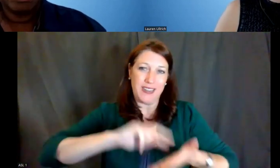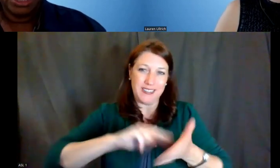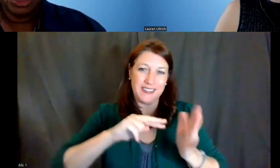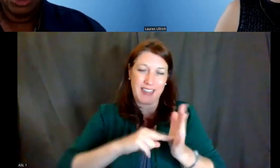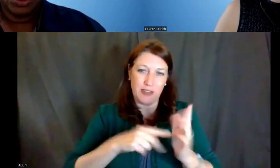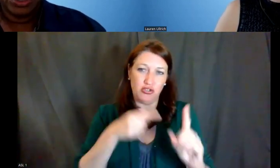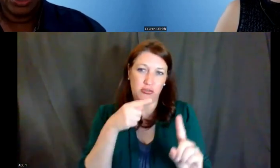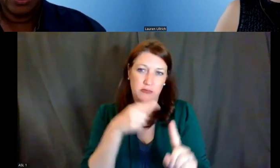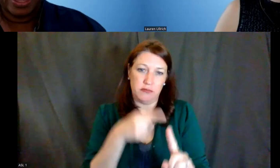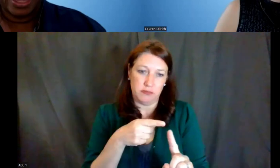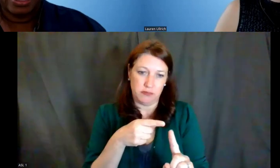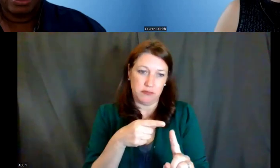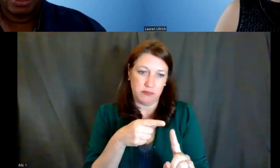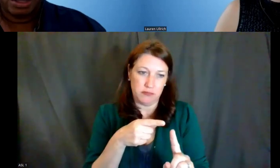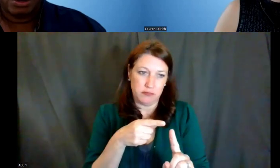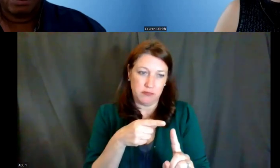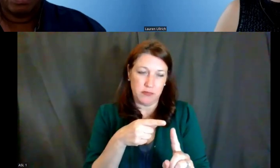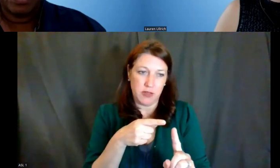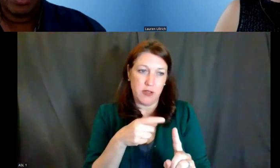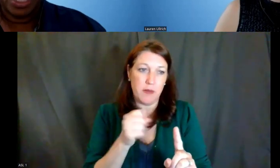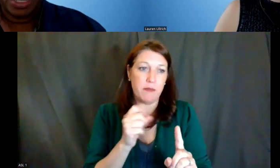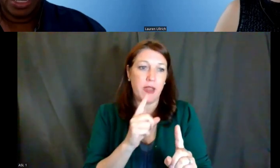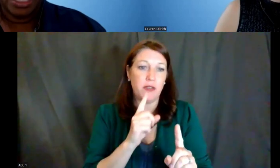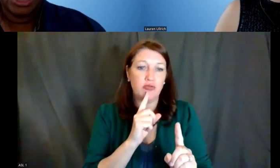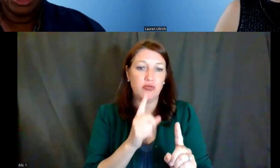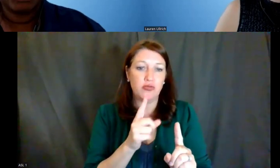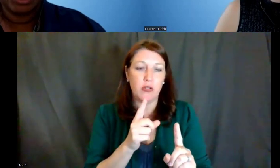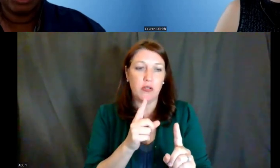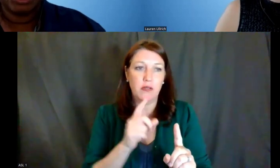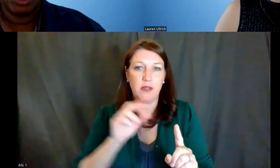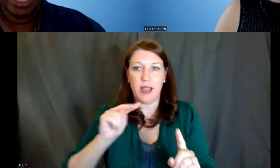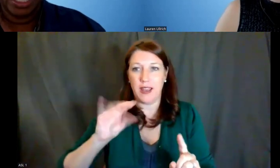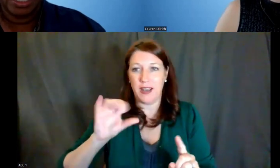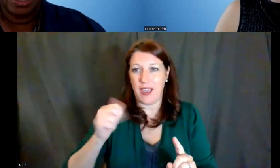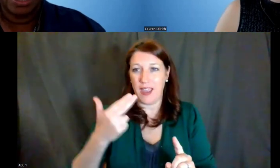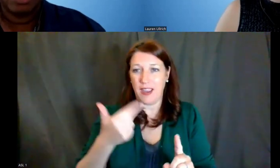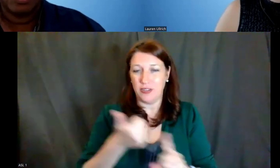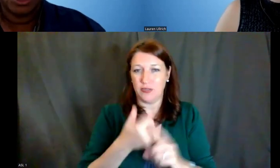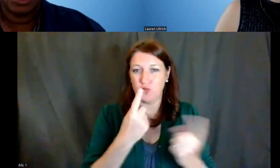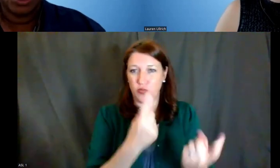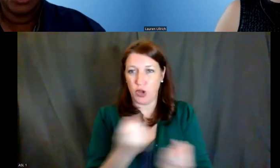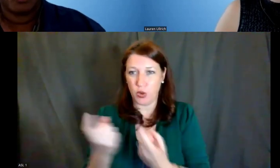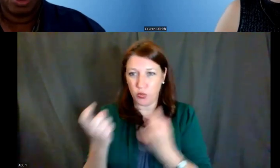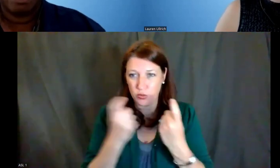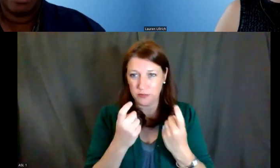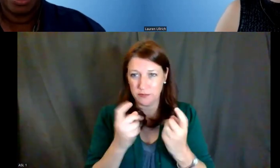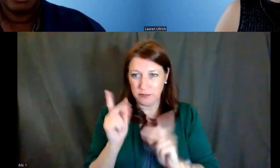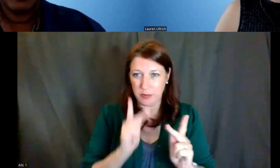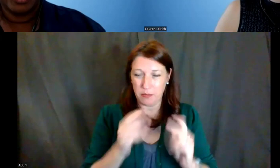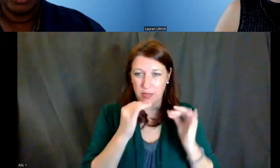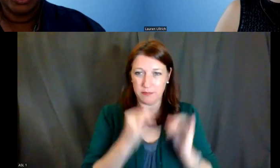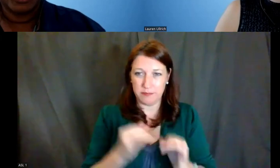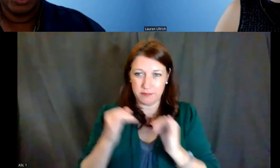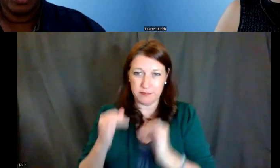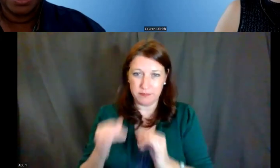to make sure that NIH is recruiting individuals from those groups